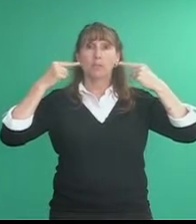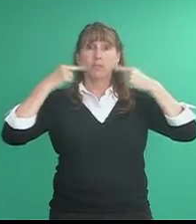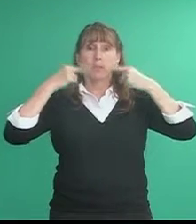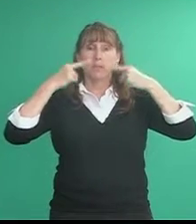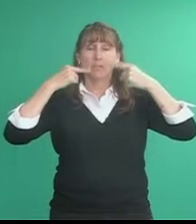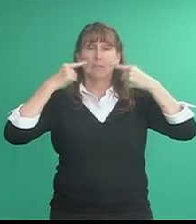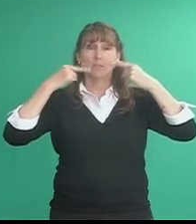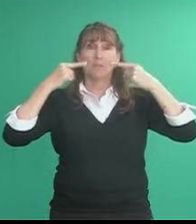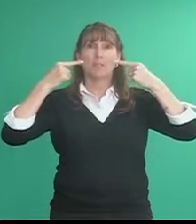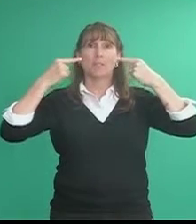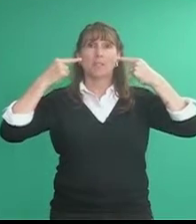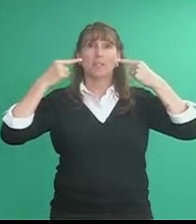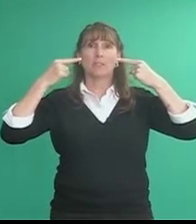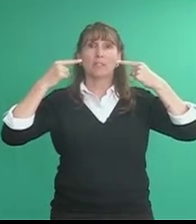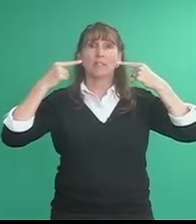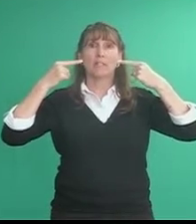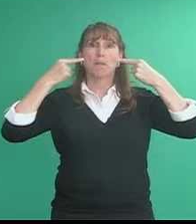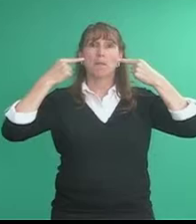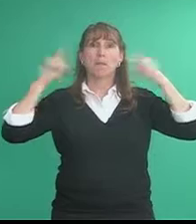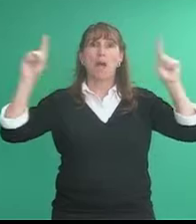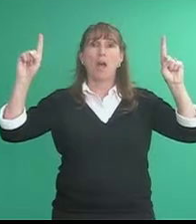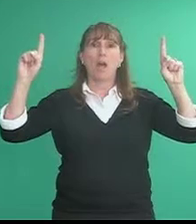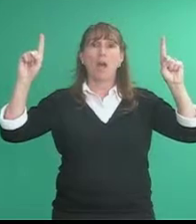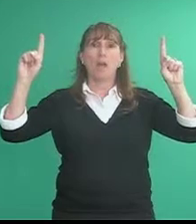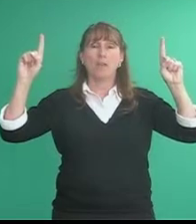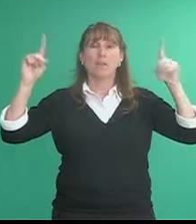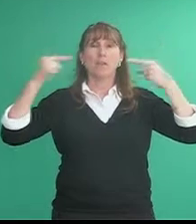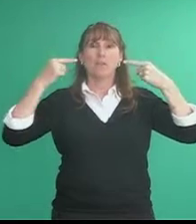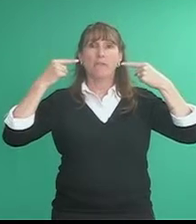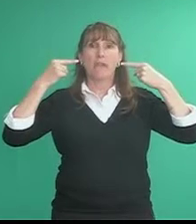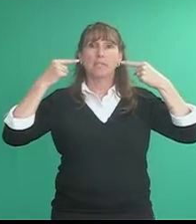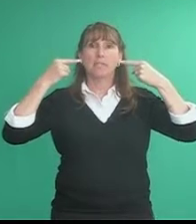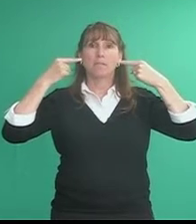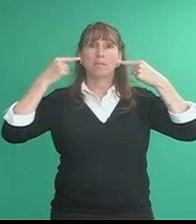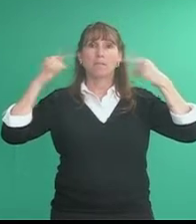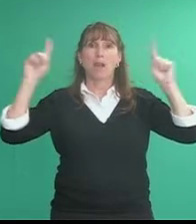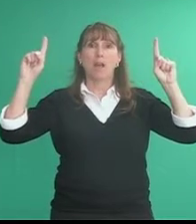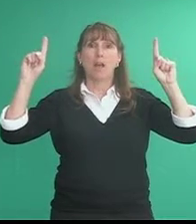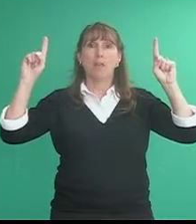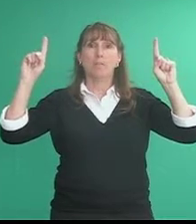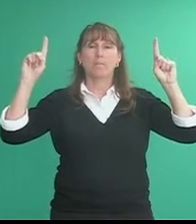with your lips and it looks like this finally